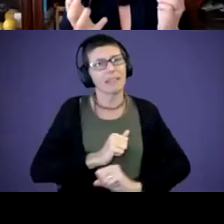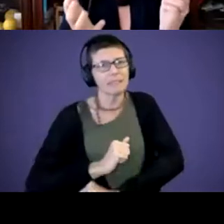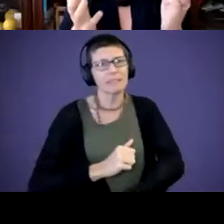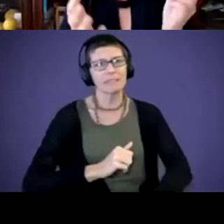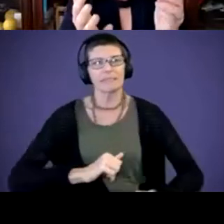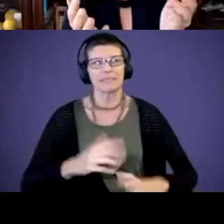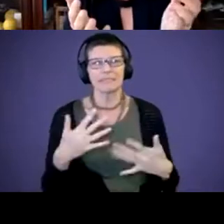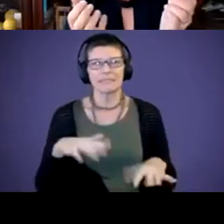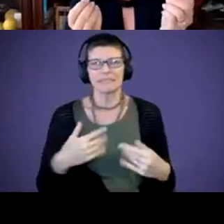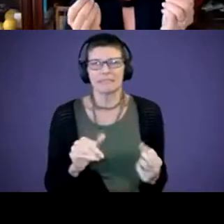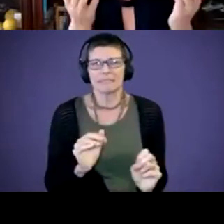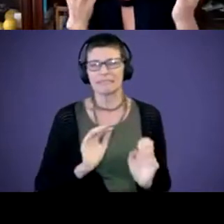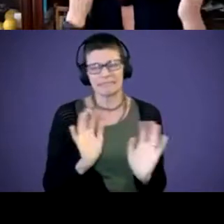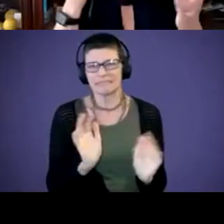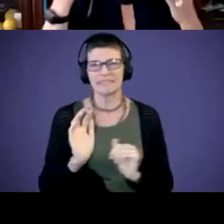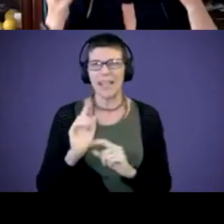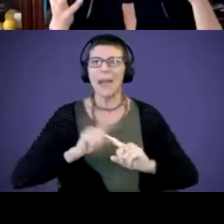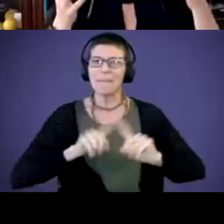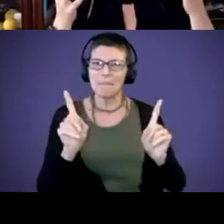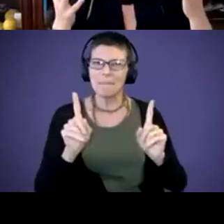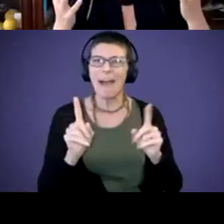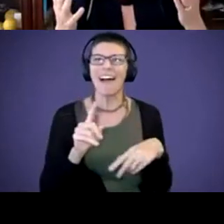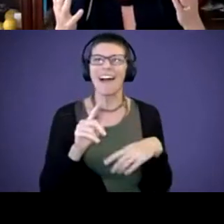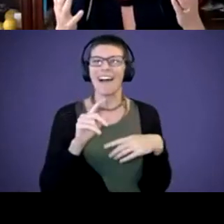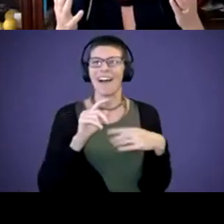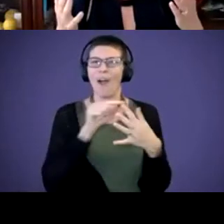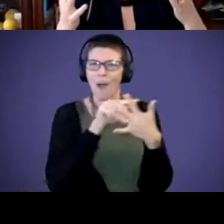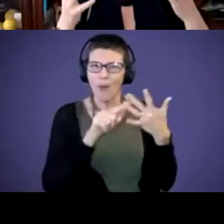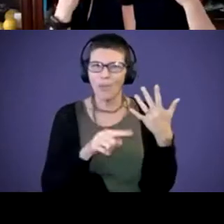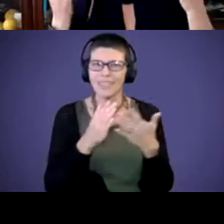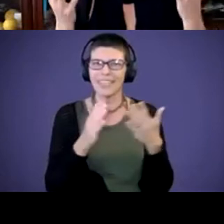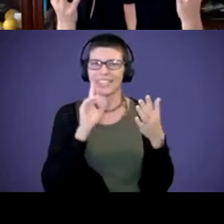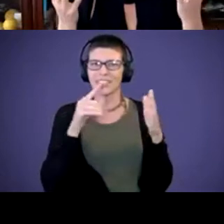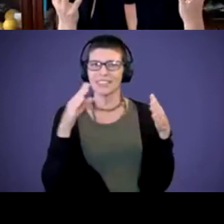the wiggles, but, all of those kind of things, just focusing and just think of the language